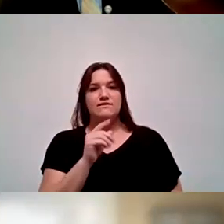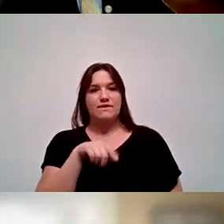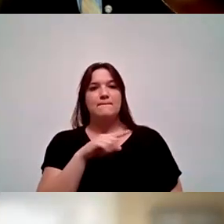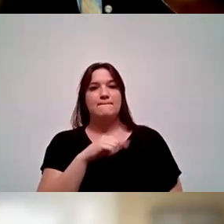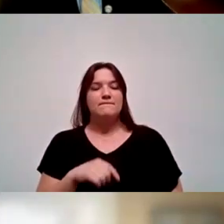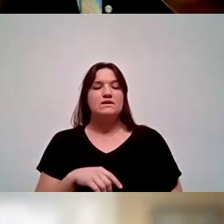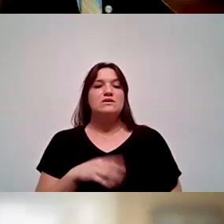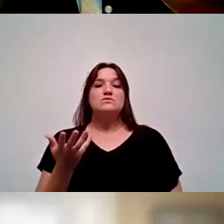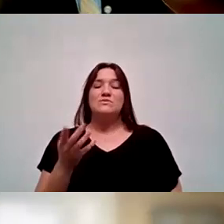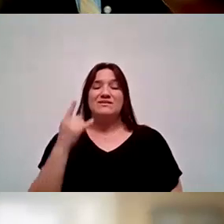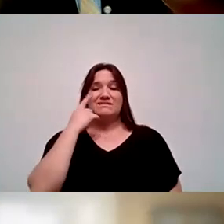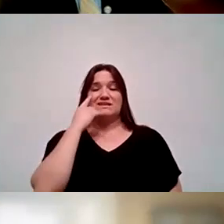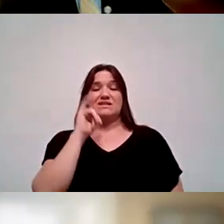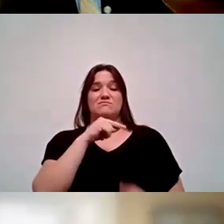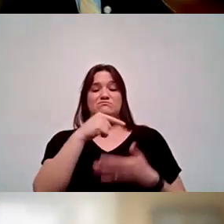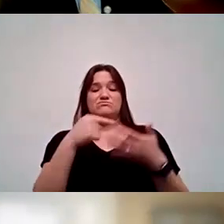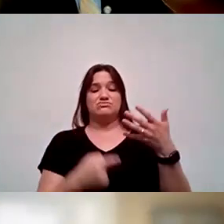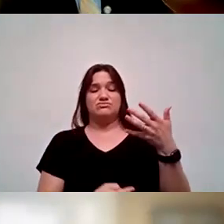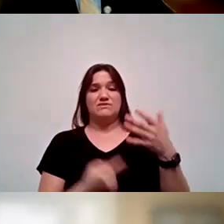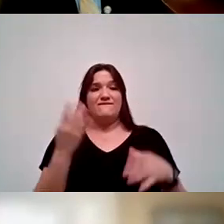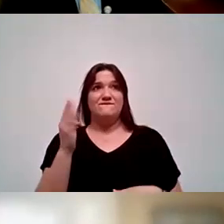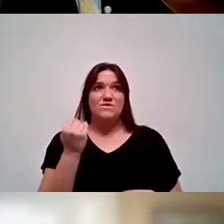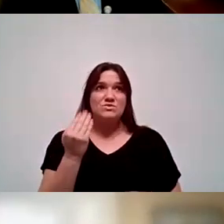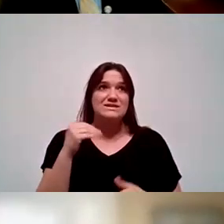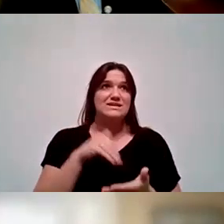So when you think about those numbers, 14,000, 6,000, 4,000,